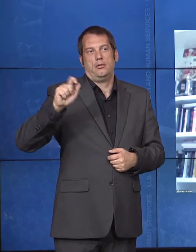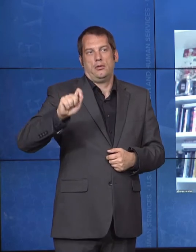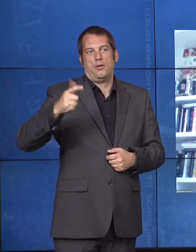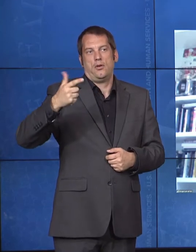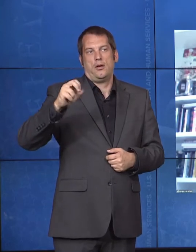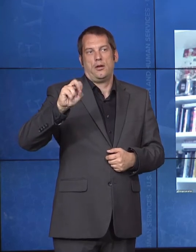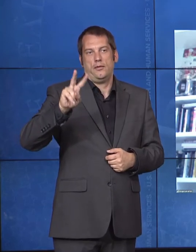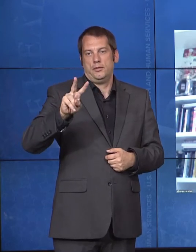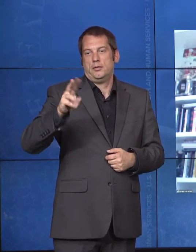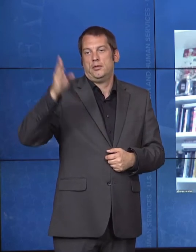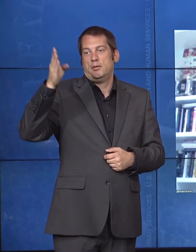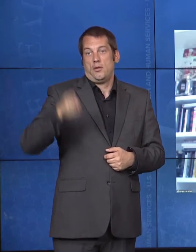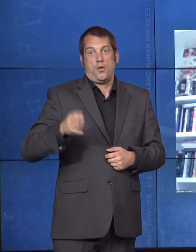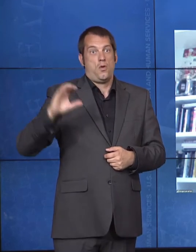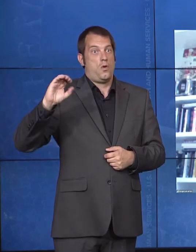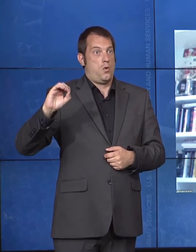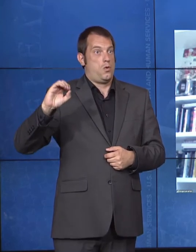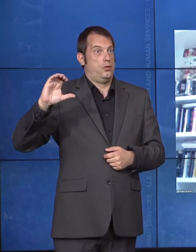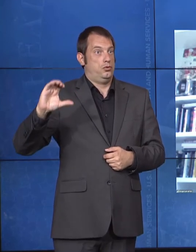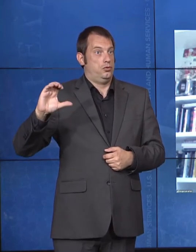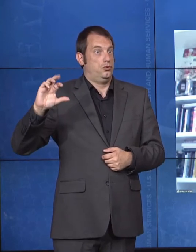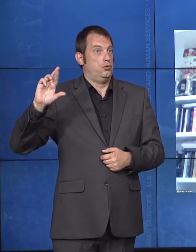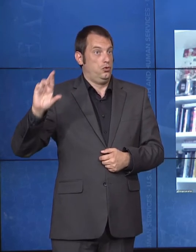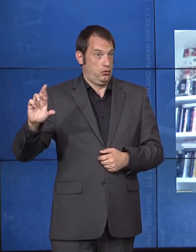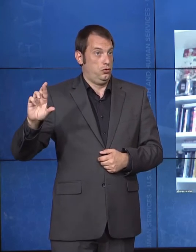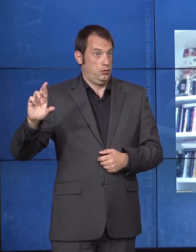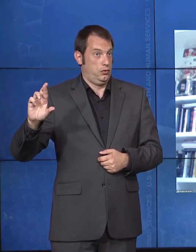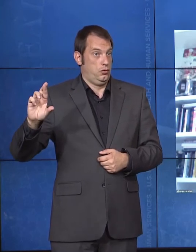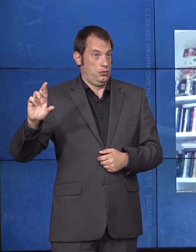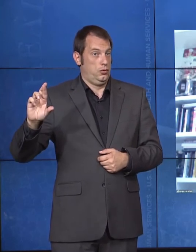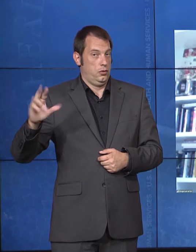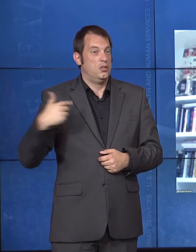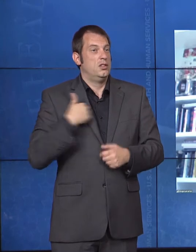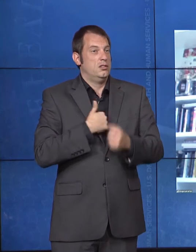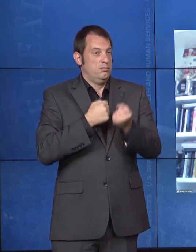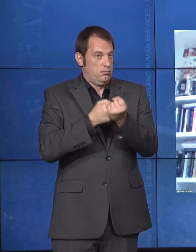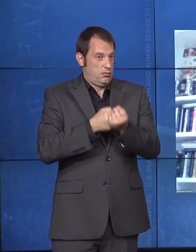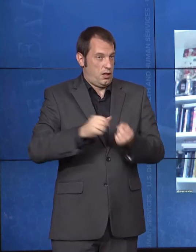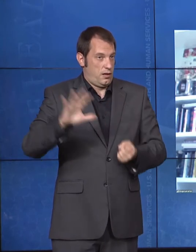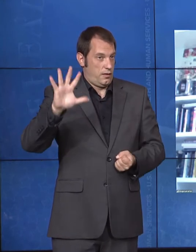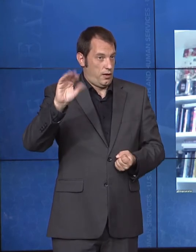Act and the ADA and Section 1557. So, those are authorities that we have used that applies